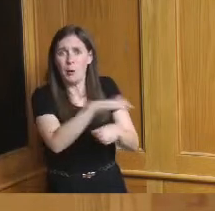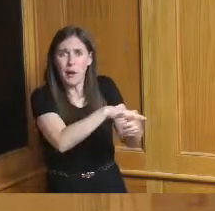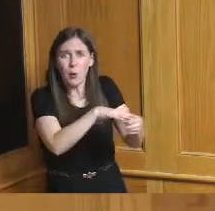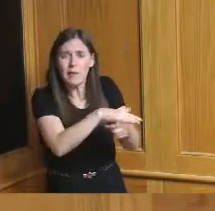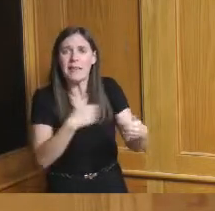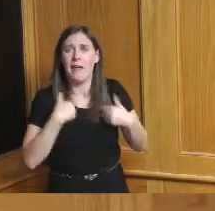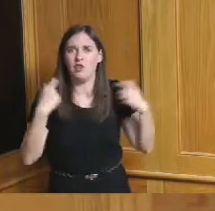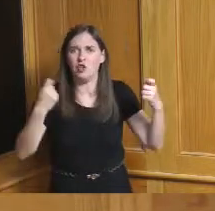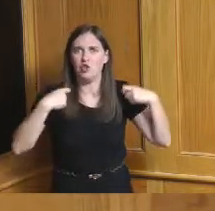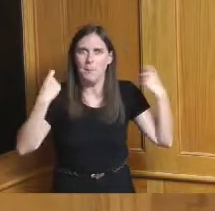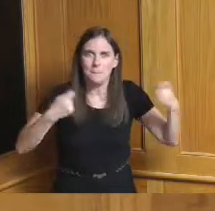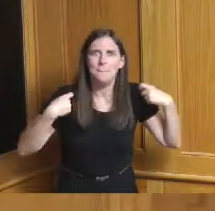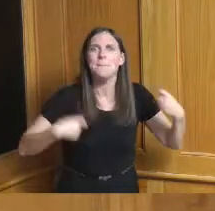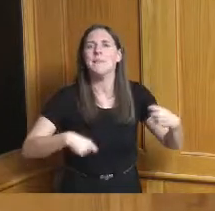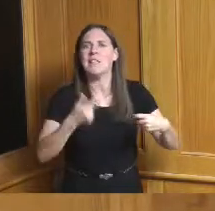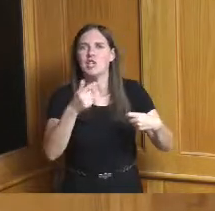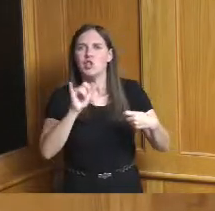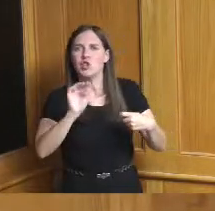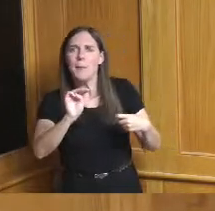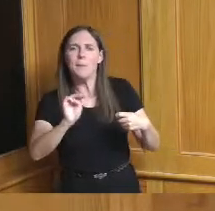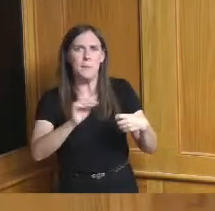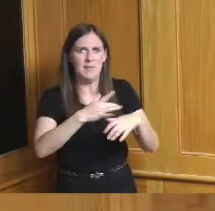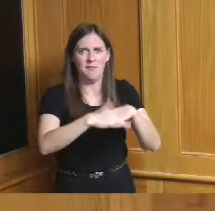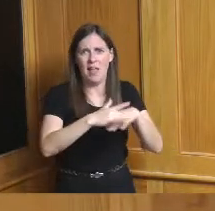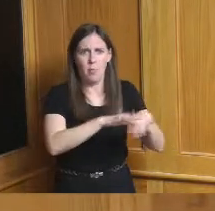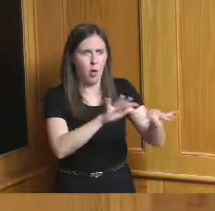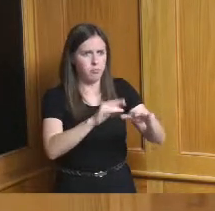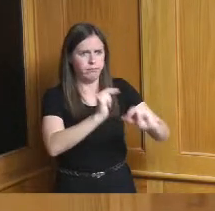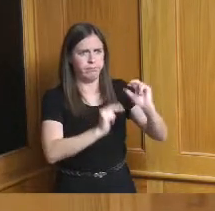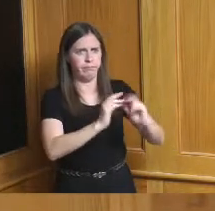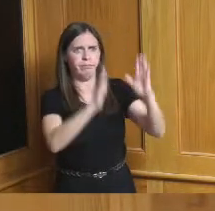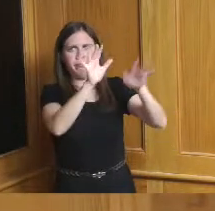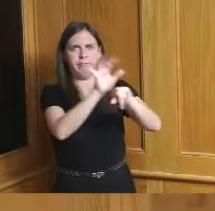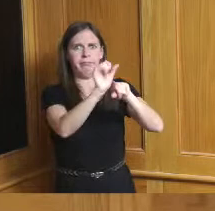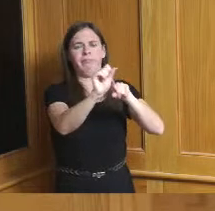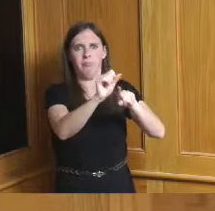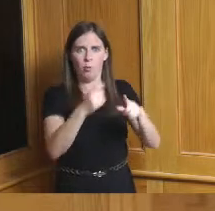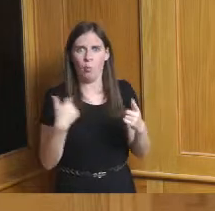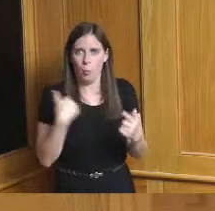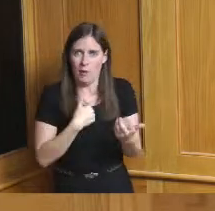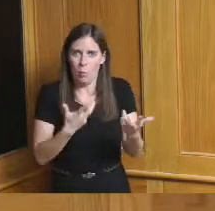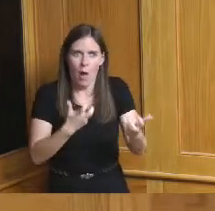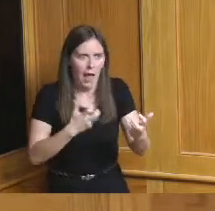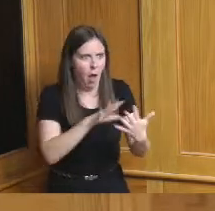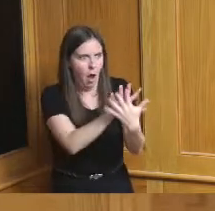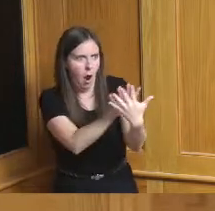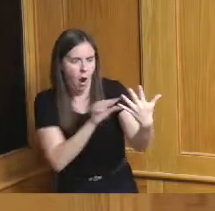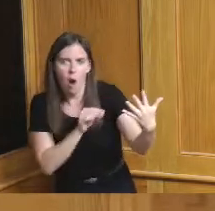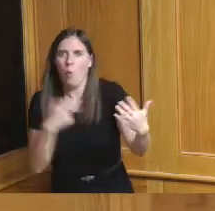in these other areas that we really want to get our hands into we're doing some but we want to